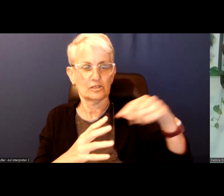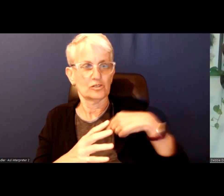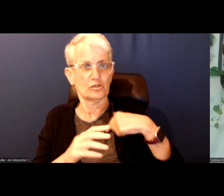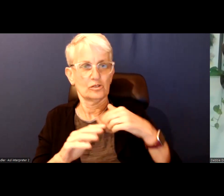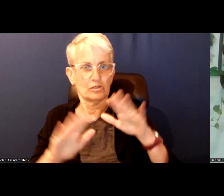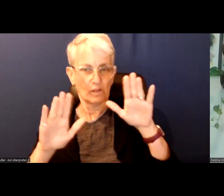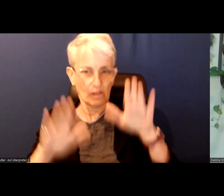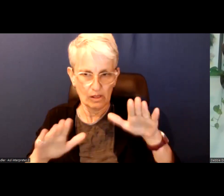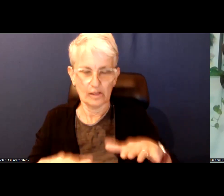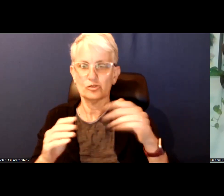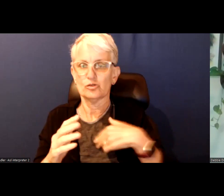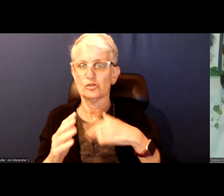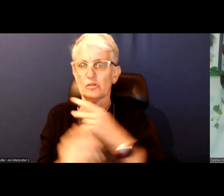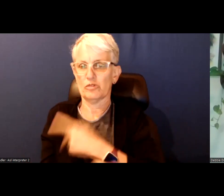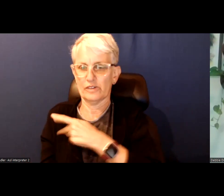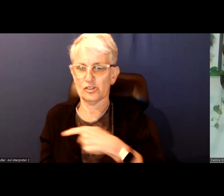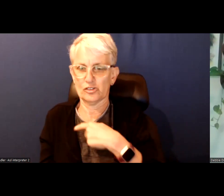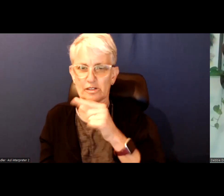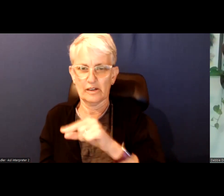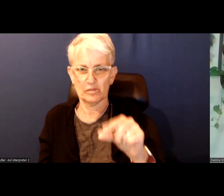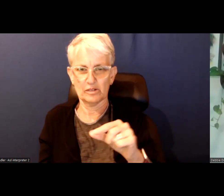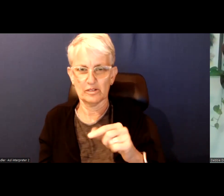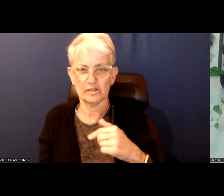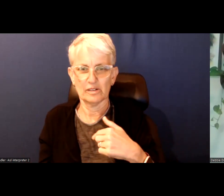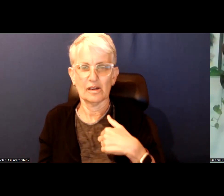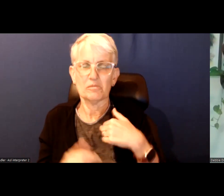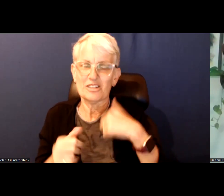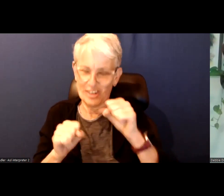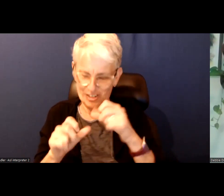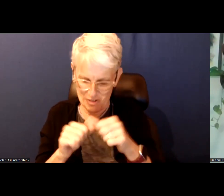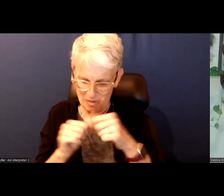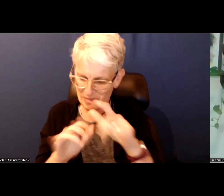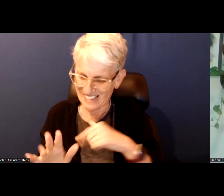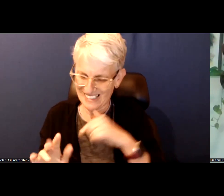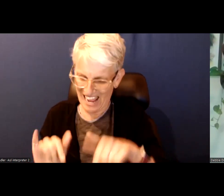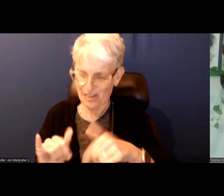government trying very hard to remember this is a non- partisan space.